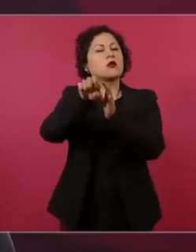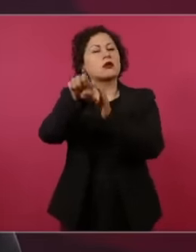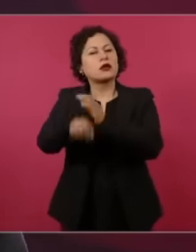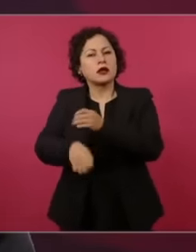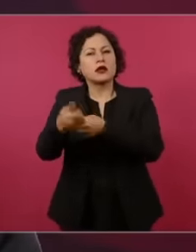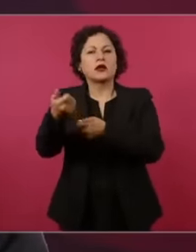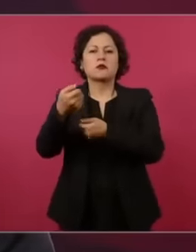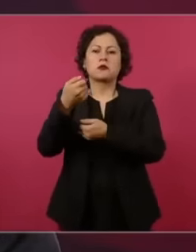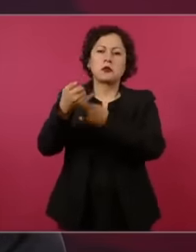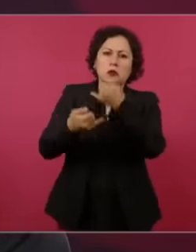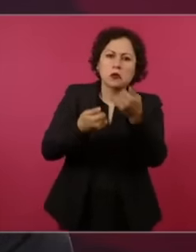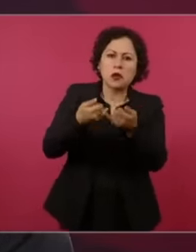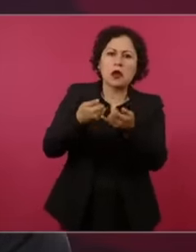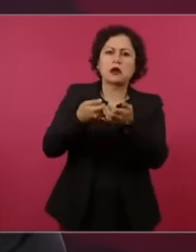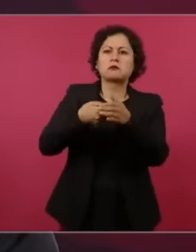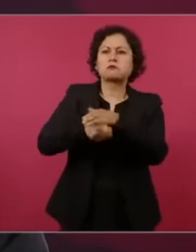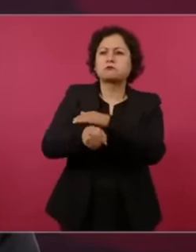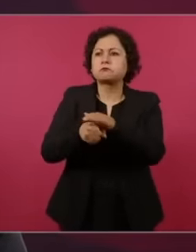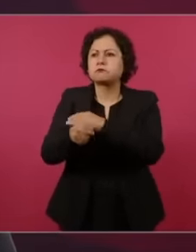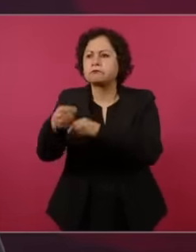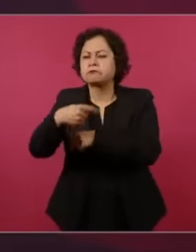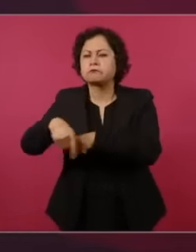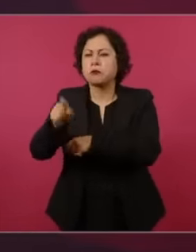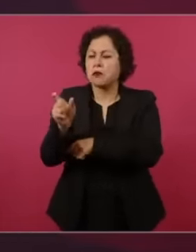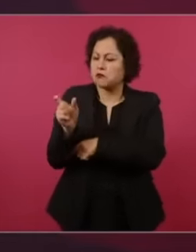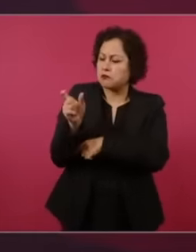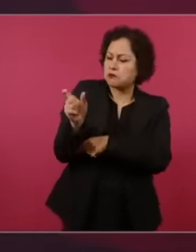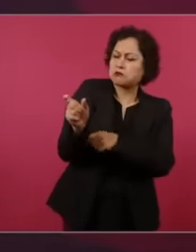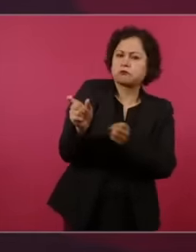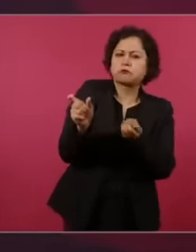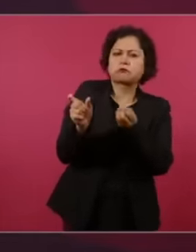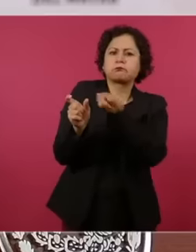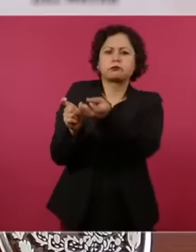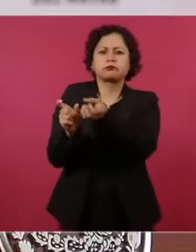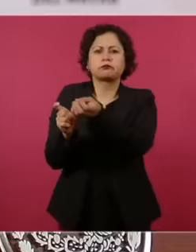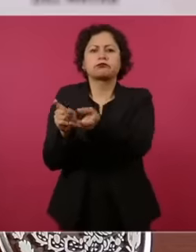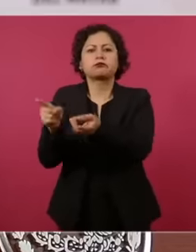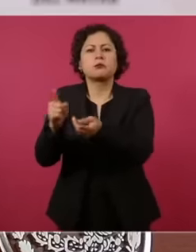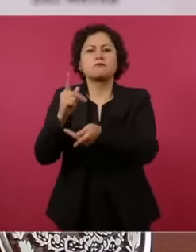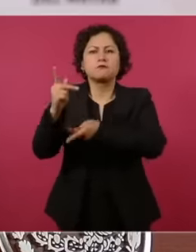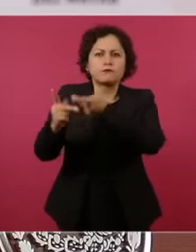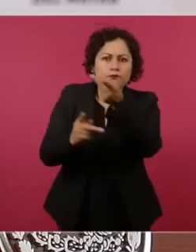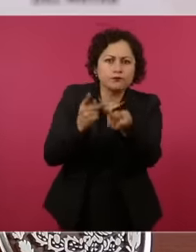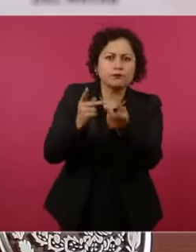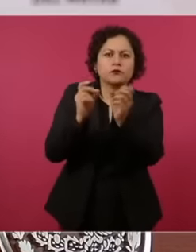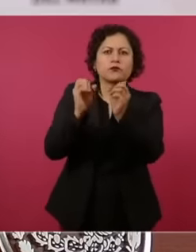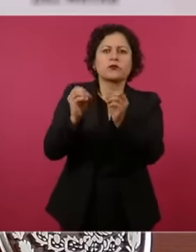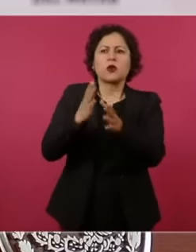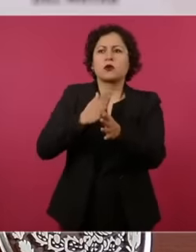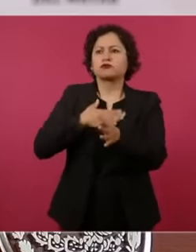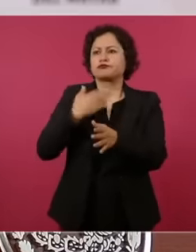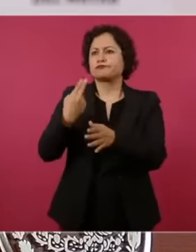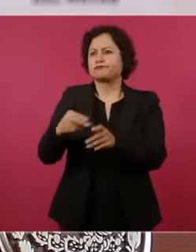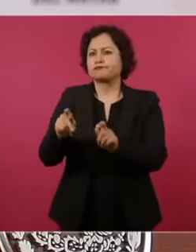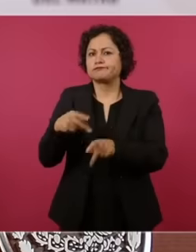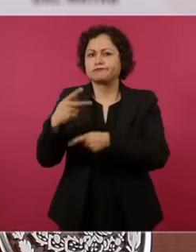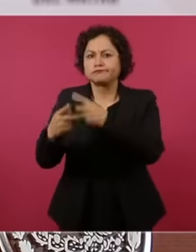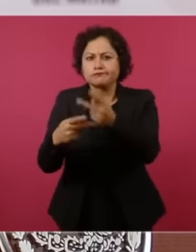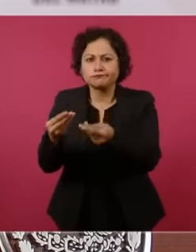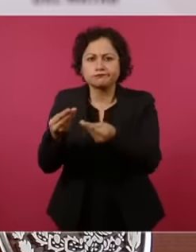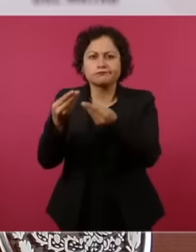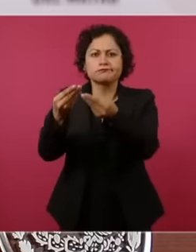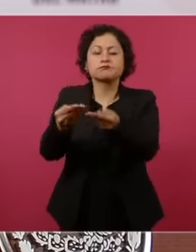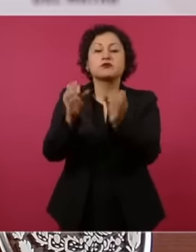wallets, loans, transfer of rights, personal rights, enjoyment of